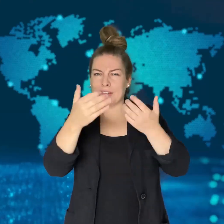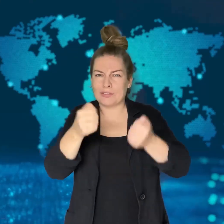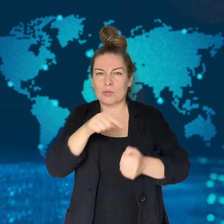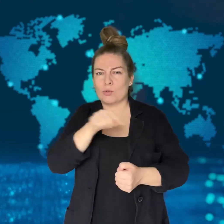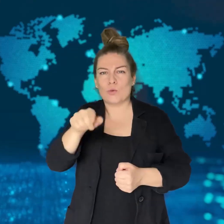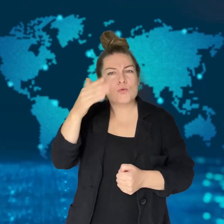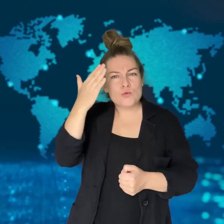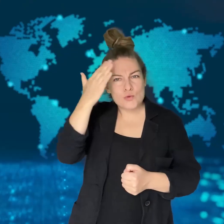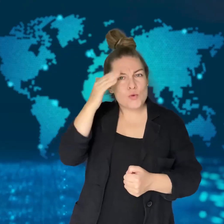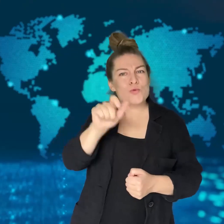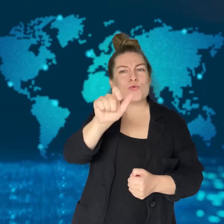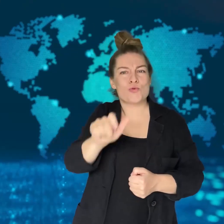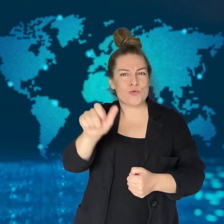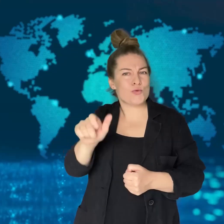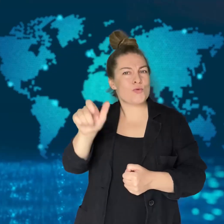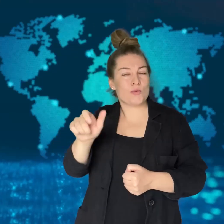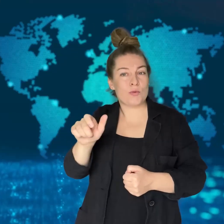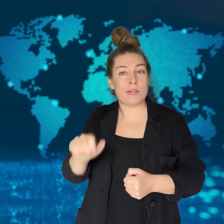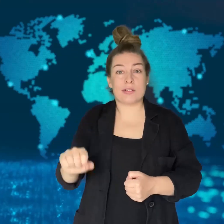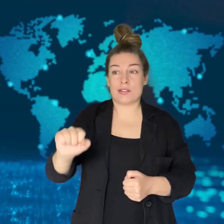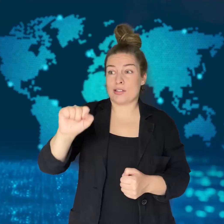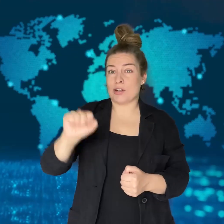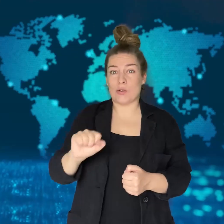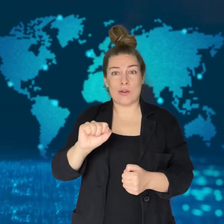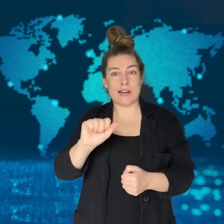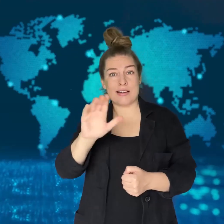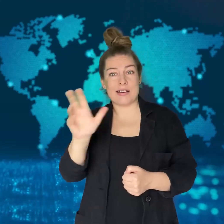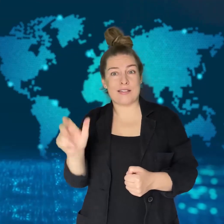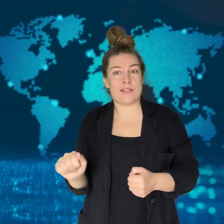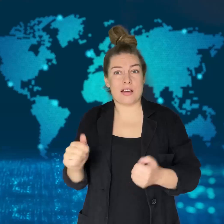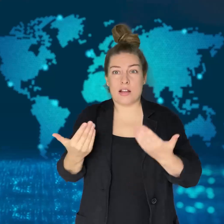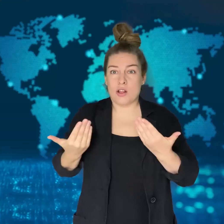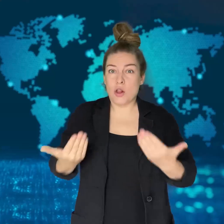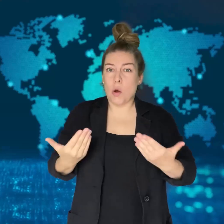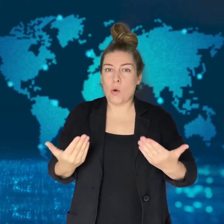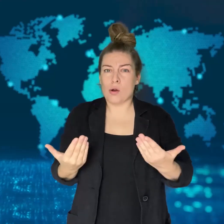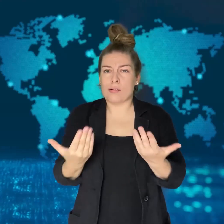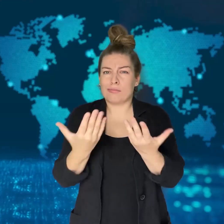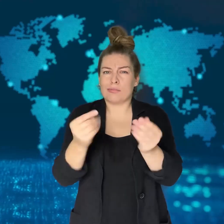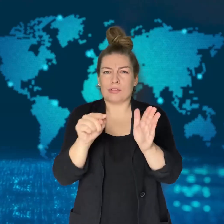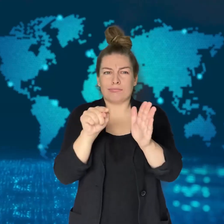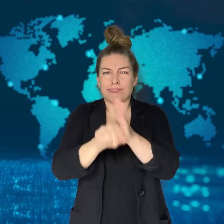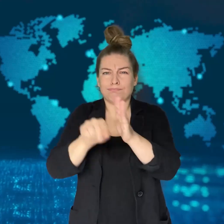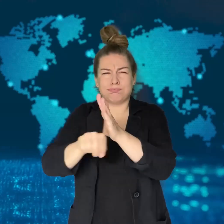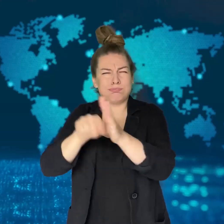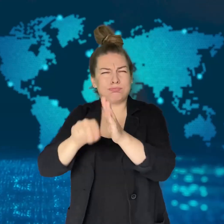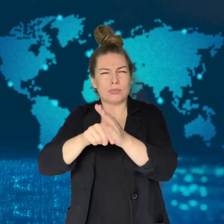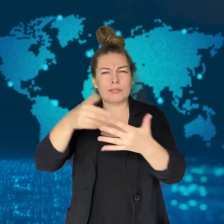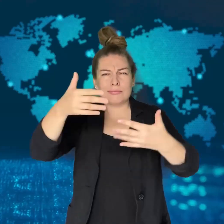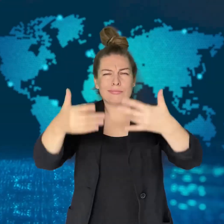It's believed that the assailants may have known the victims.